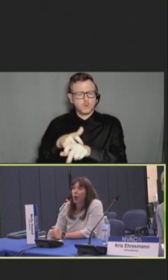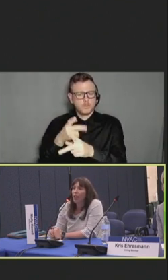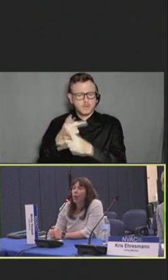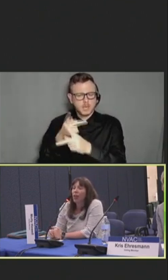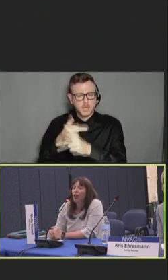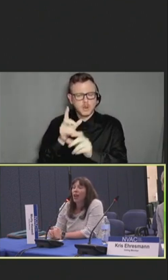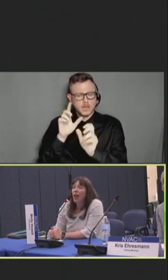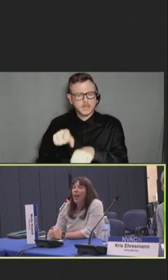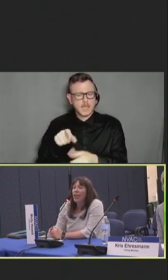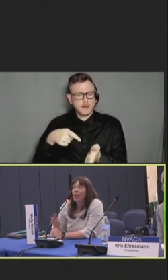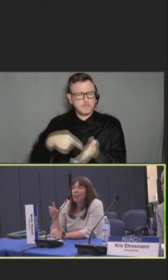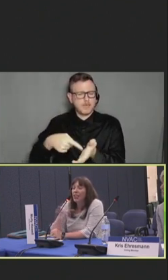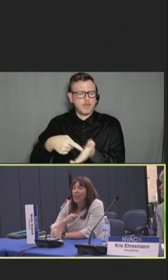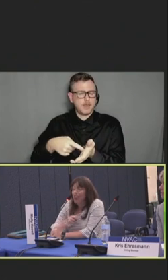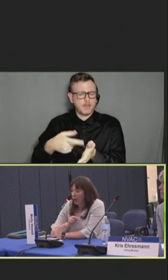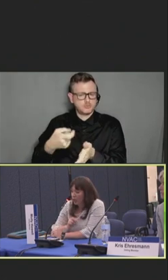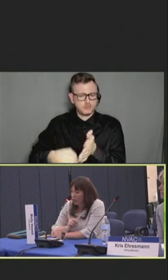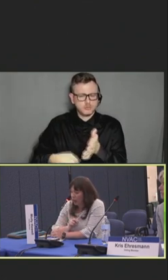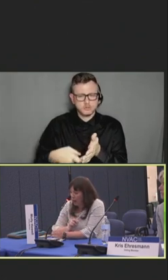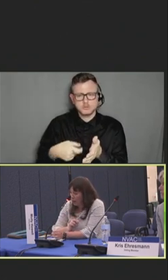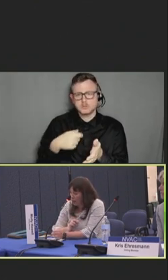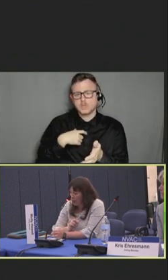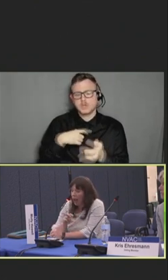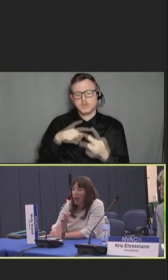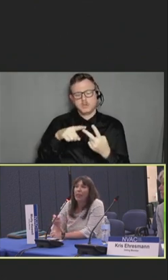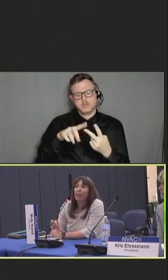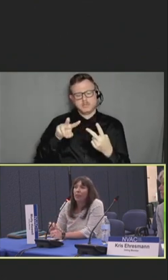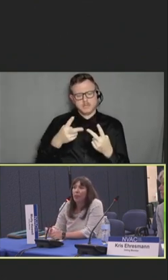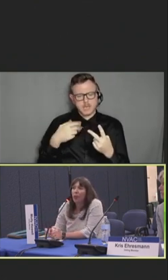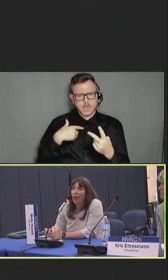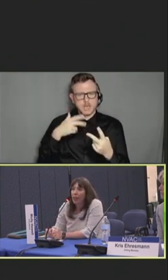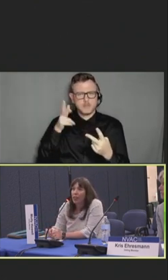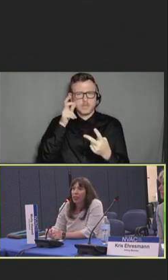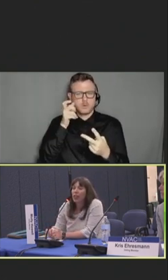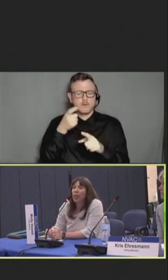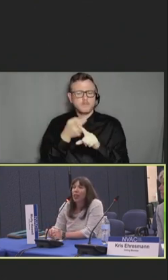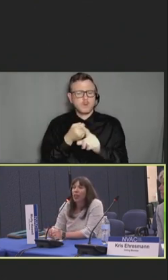And then I have a second question around, I'm hearing from providers, you know, we've